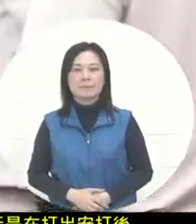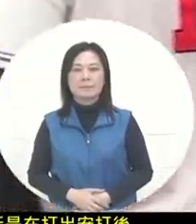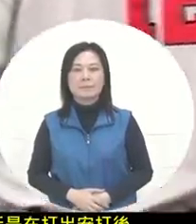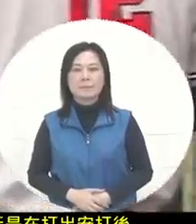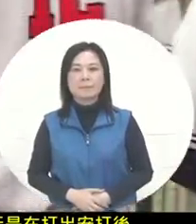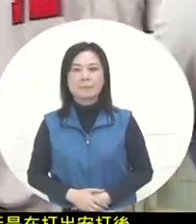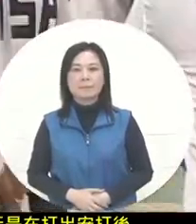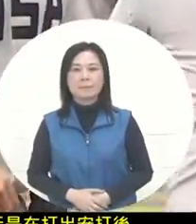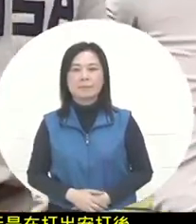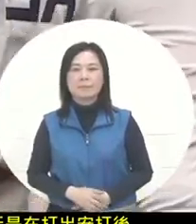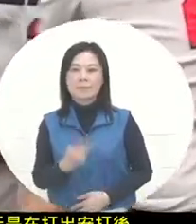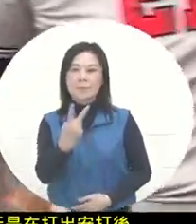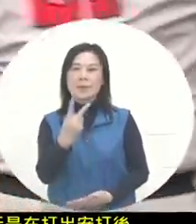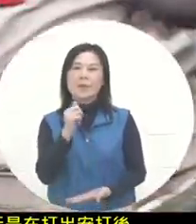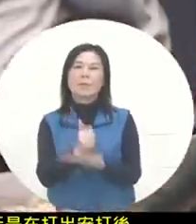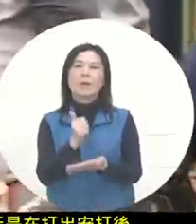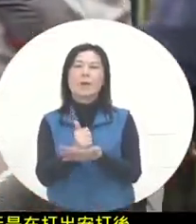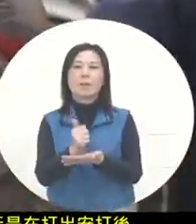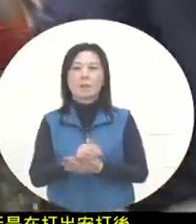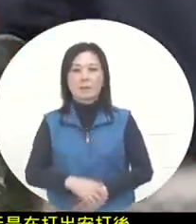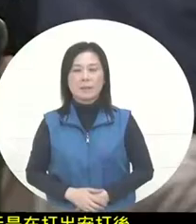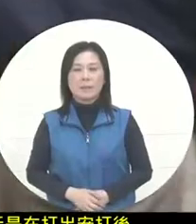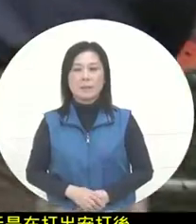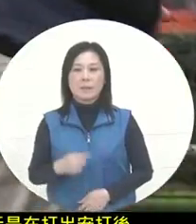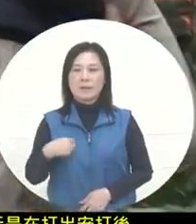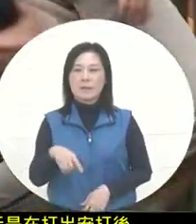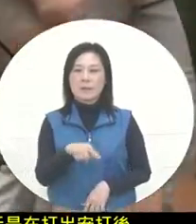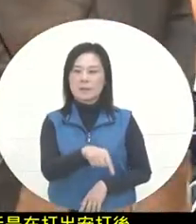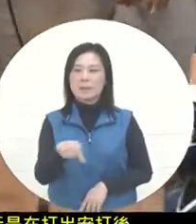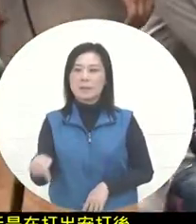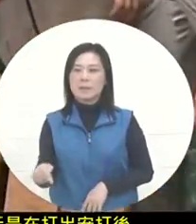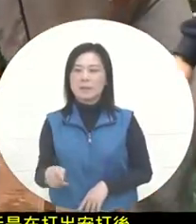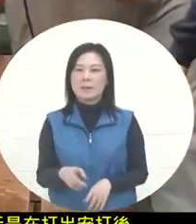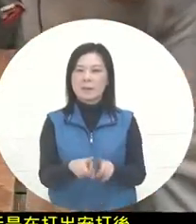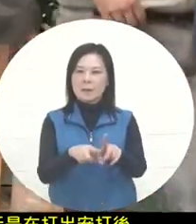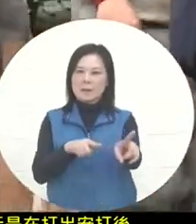another 2 points. At this time, the score difference between the two teams reached 12 points.